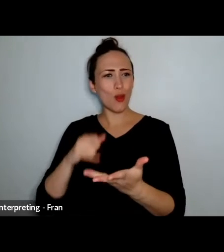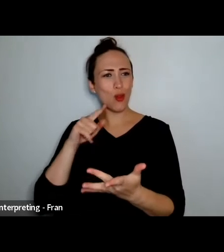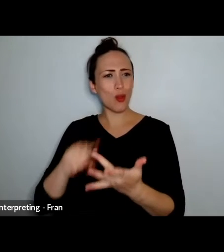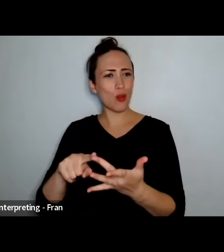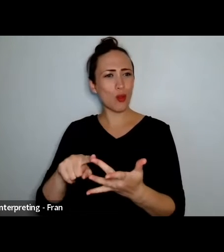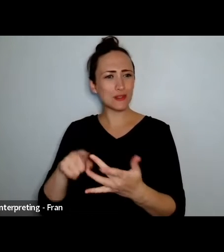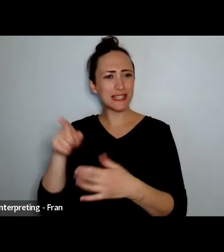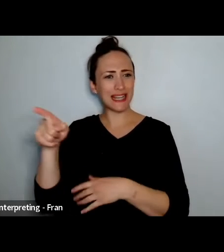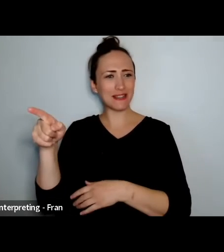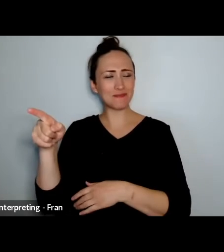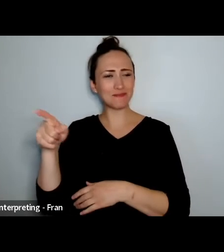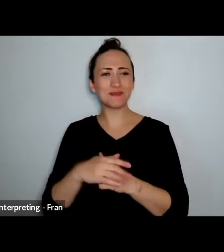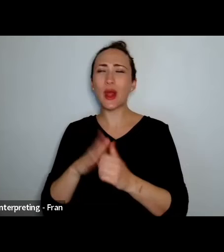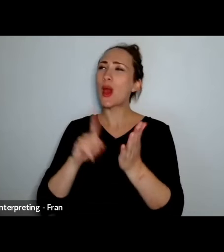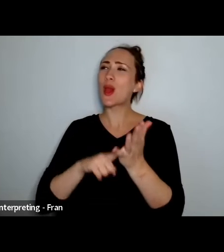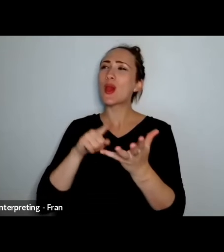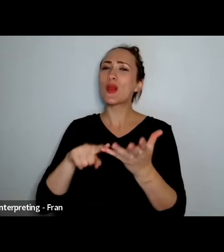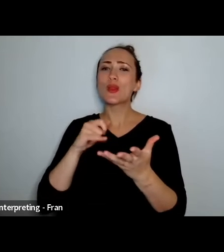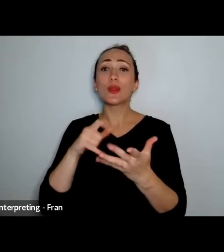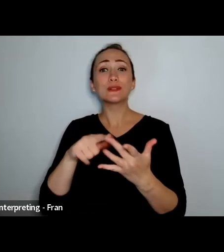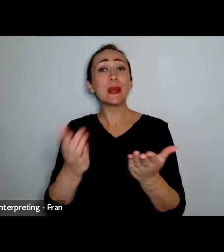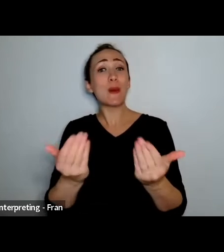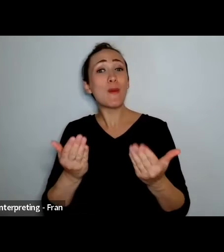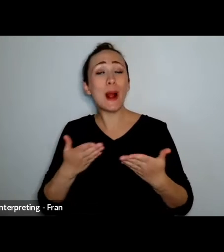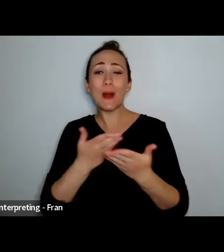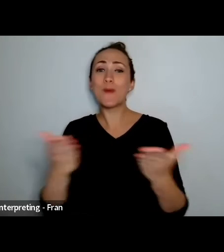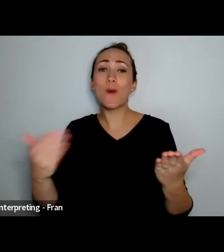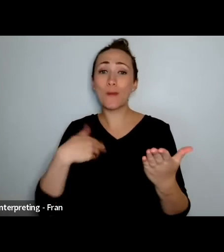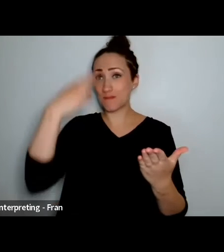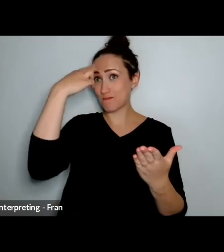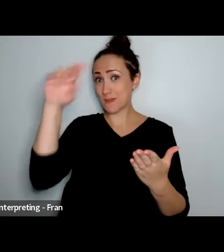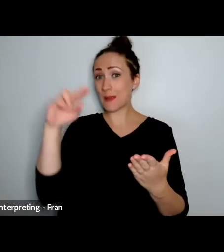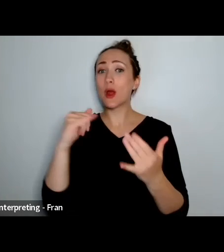Greetings to you all, I am Lusi Faiva I'm a Samoan and European performer and an